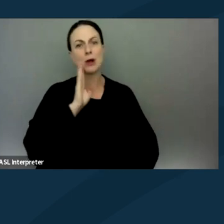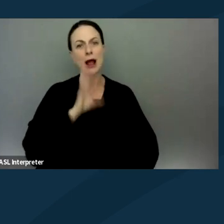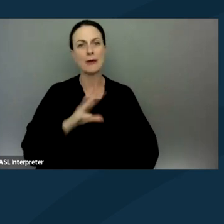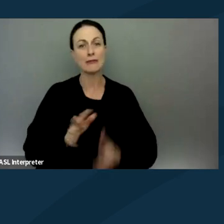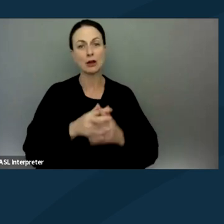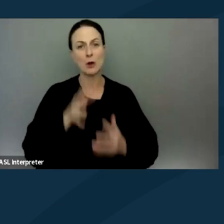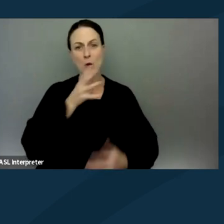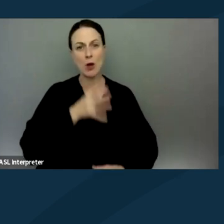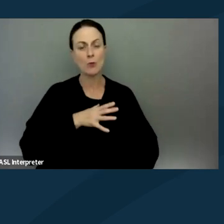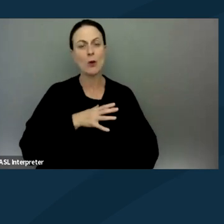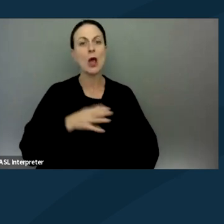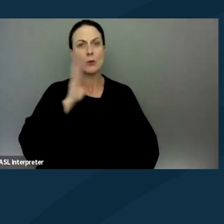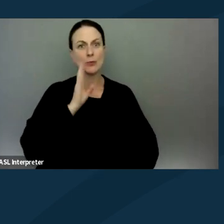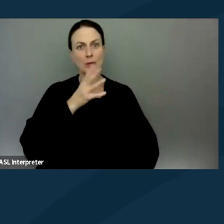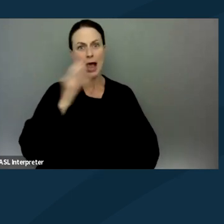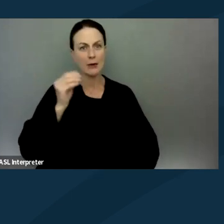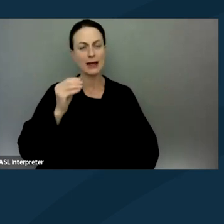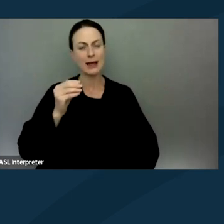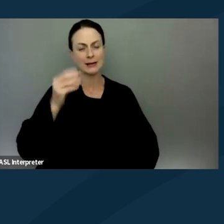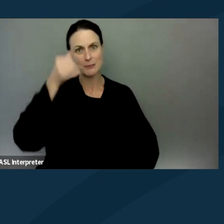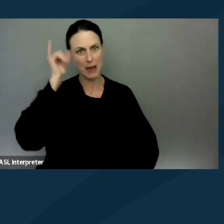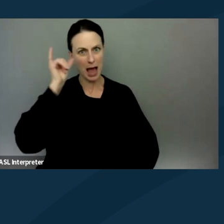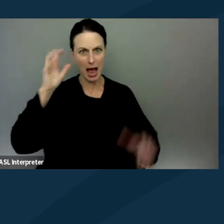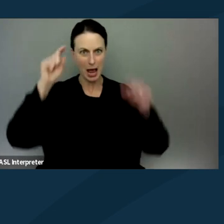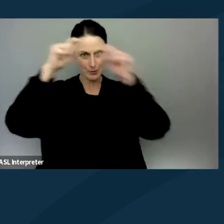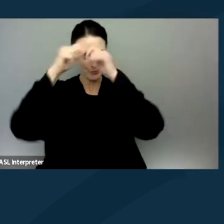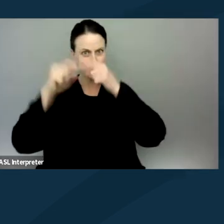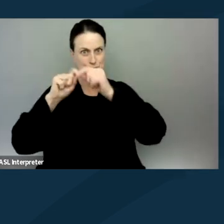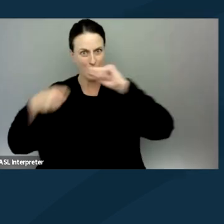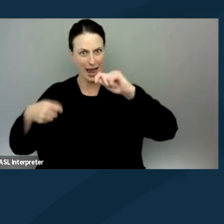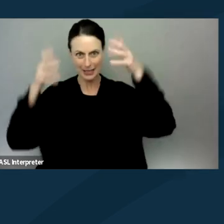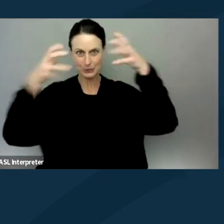and blonde box braids that are pulled up in a high bun on the top of my head.